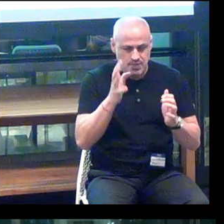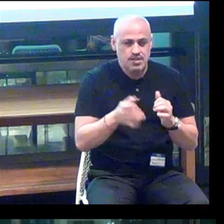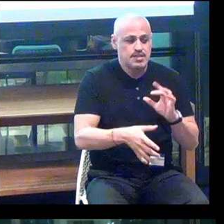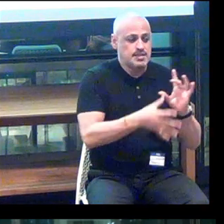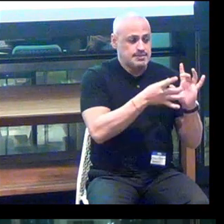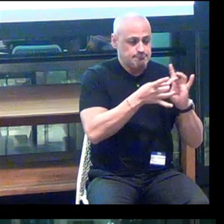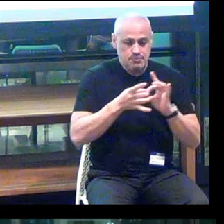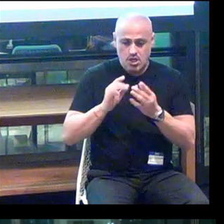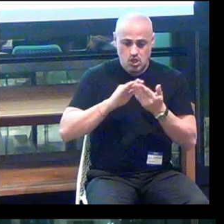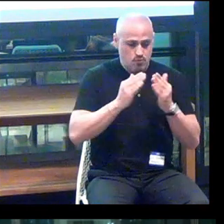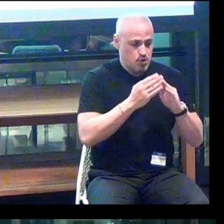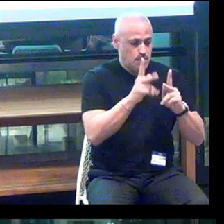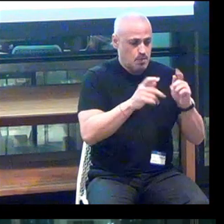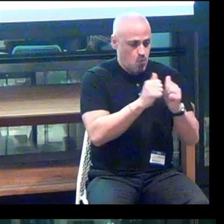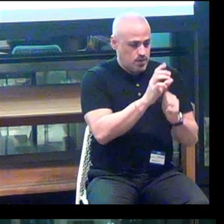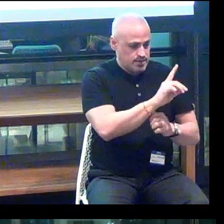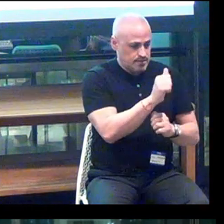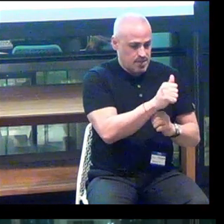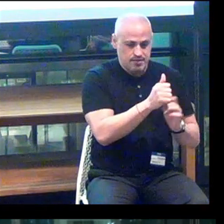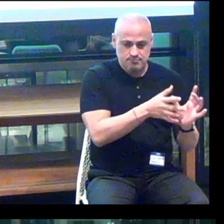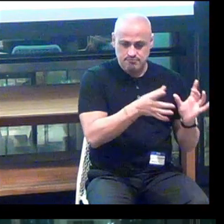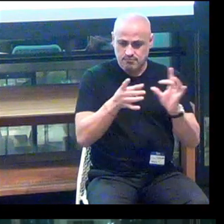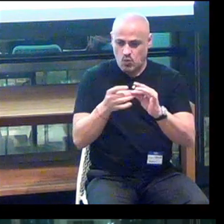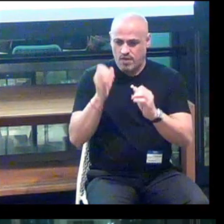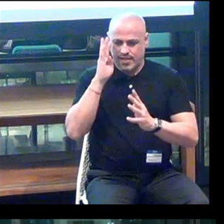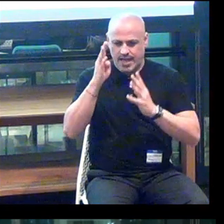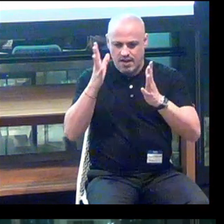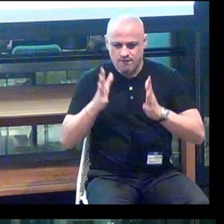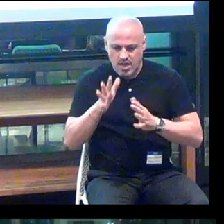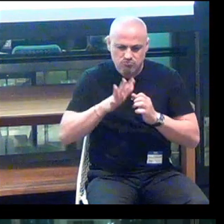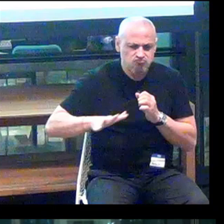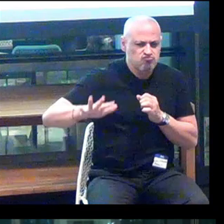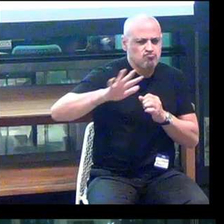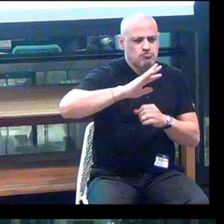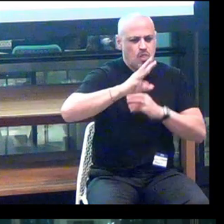people with disabilities with innovators around the world.